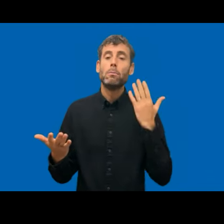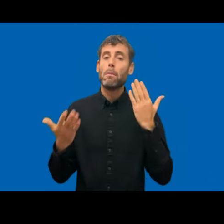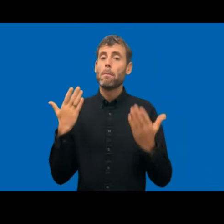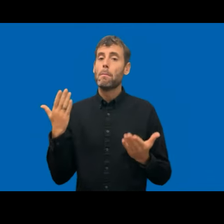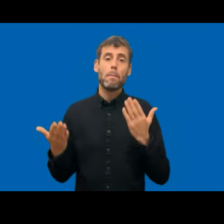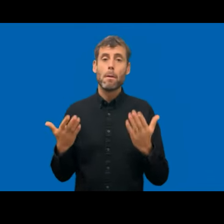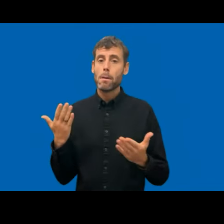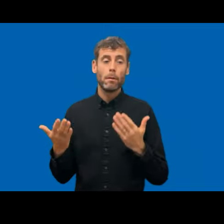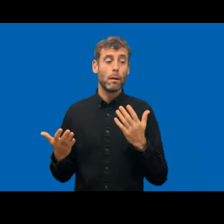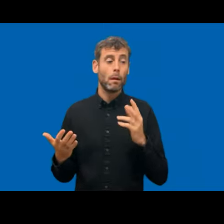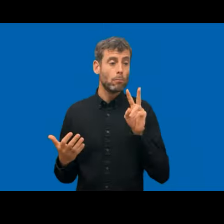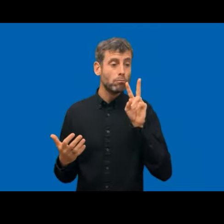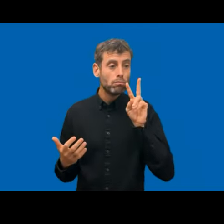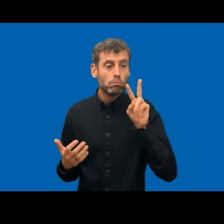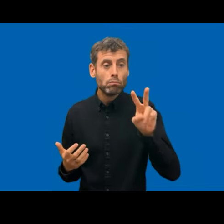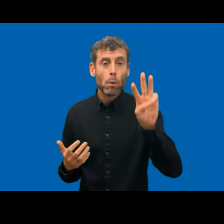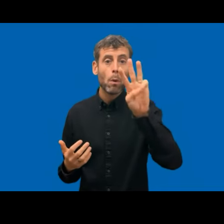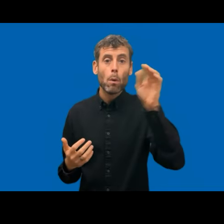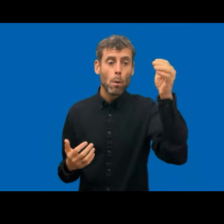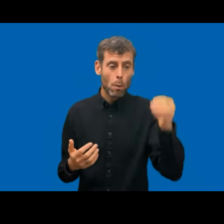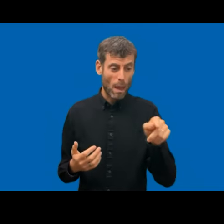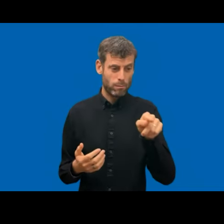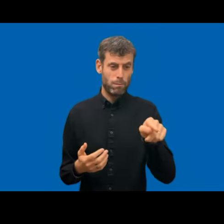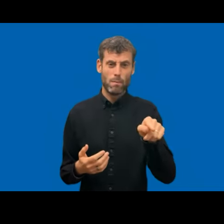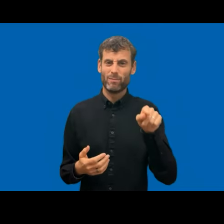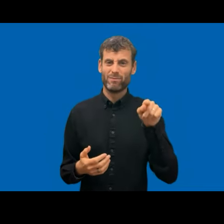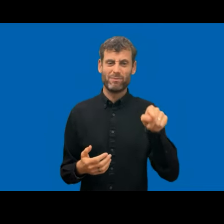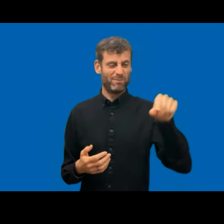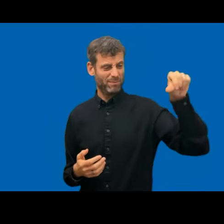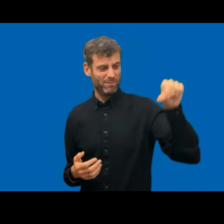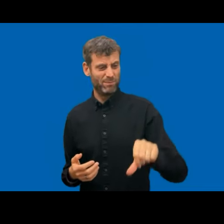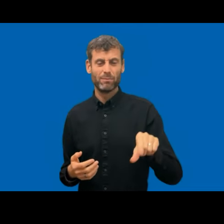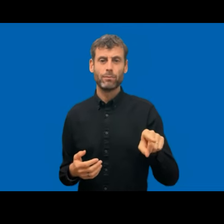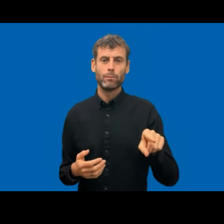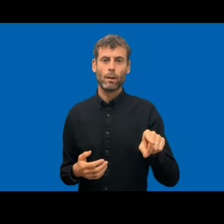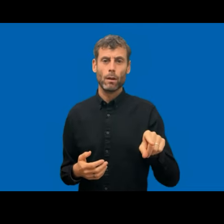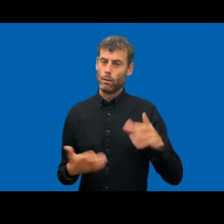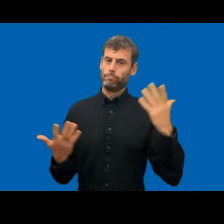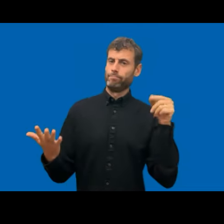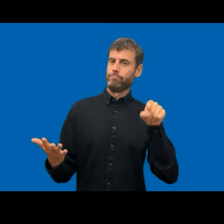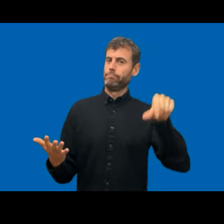have been enough in case of European law, but we just decided to push the auditors to research more